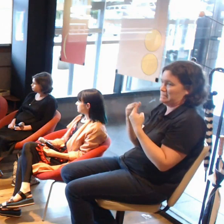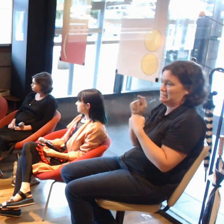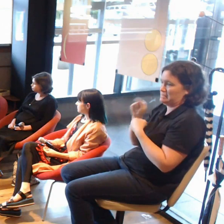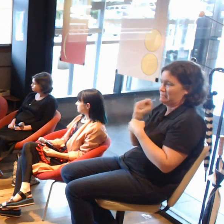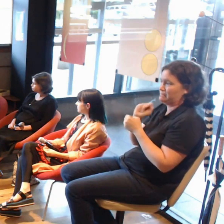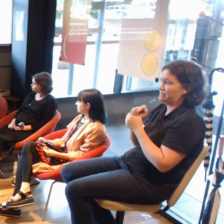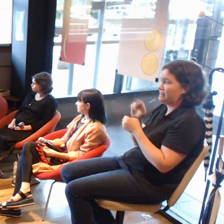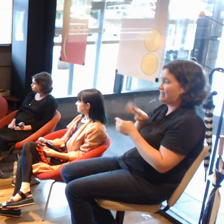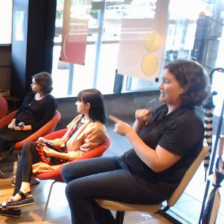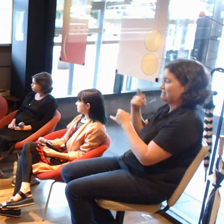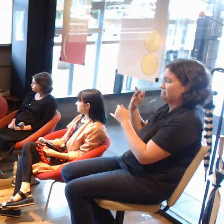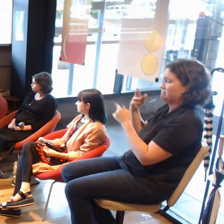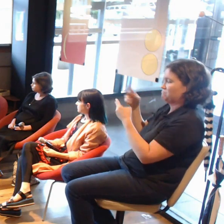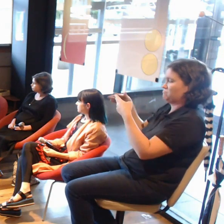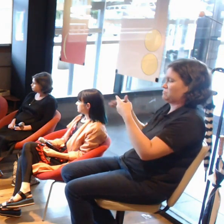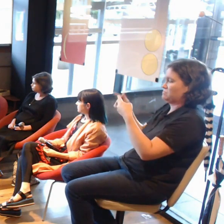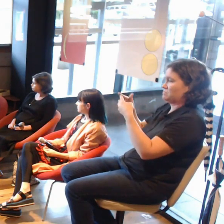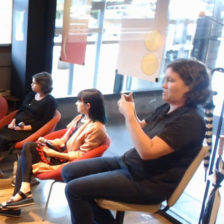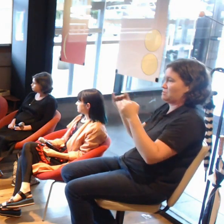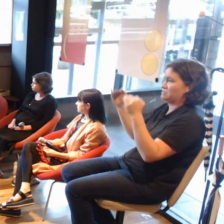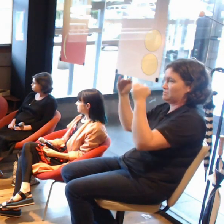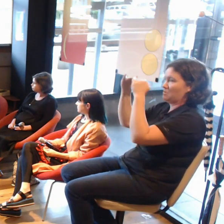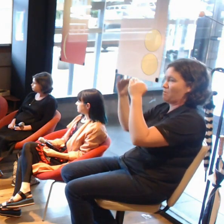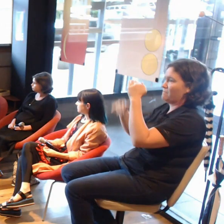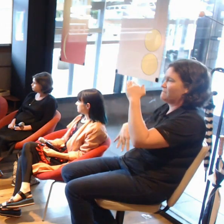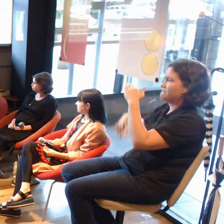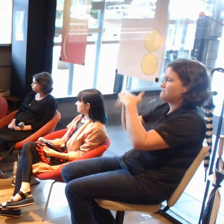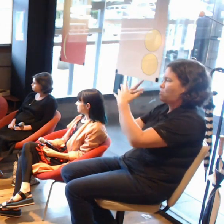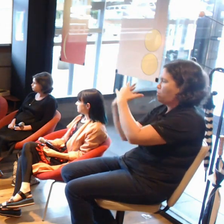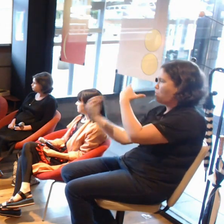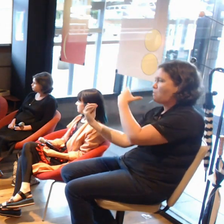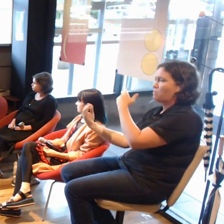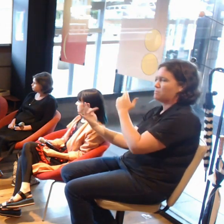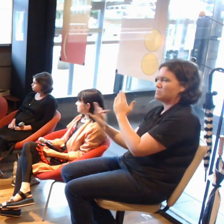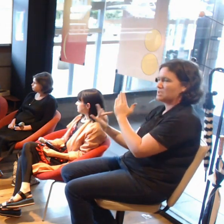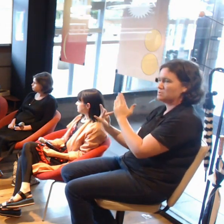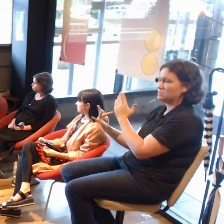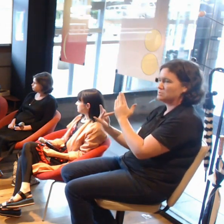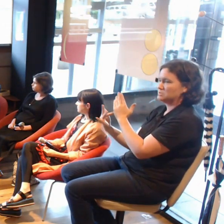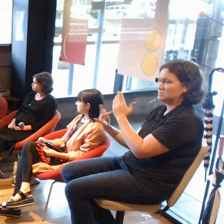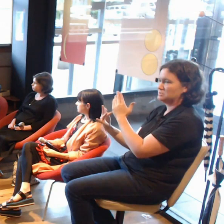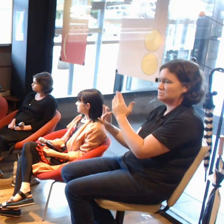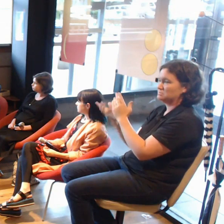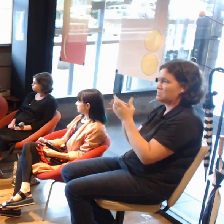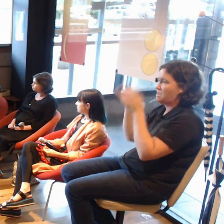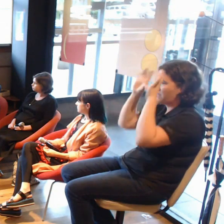And virtual reality is total immersion, basically. So it's traditionally a headset that covers your entire eyes